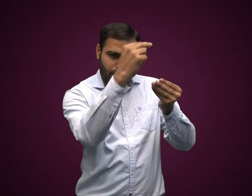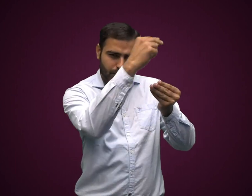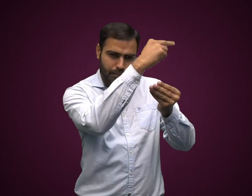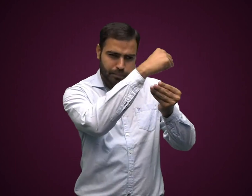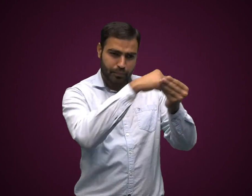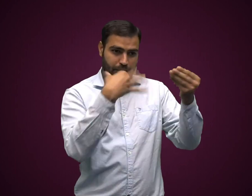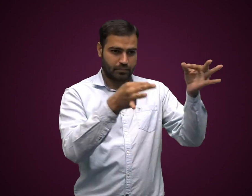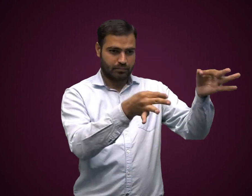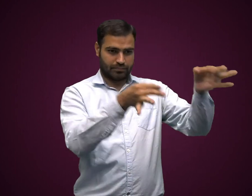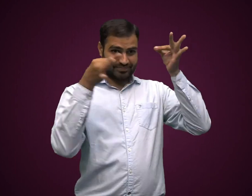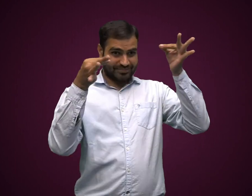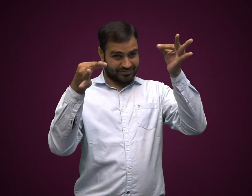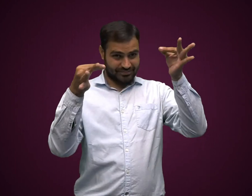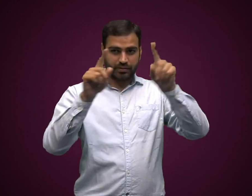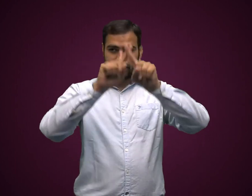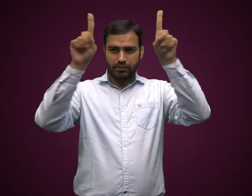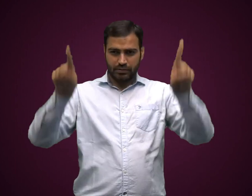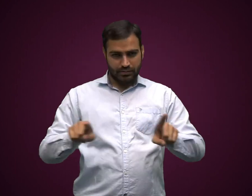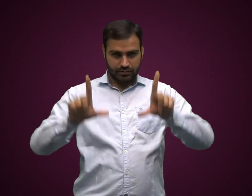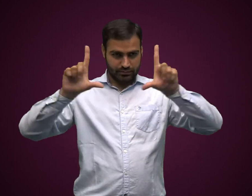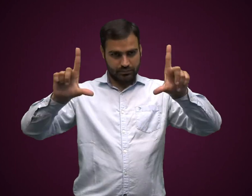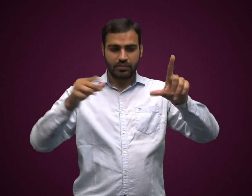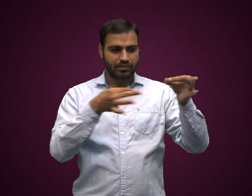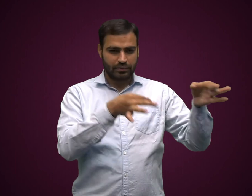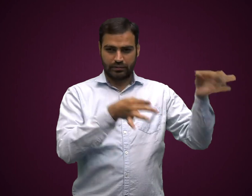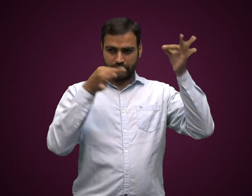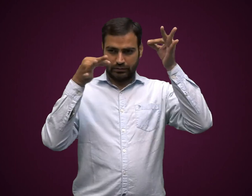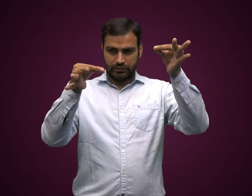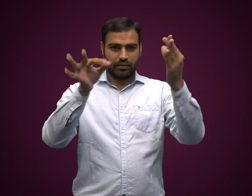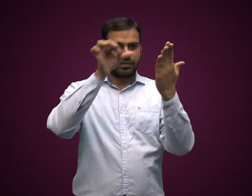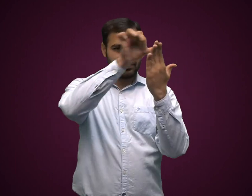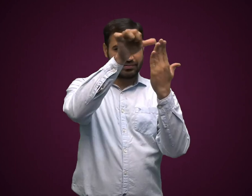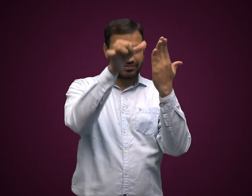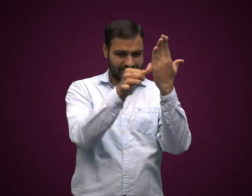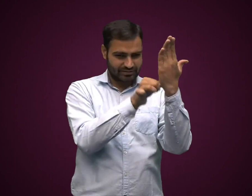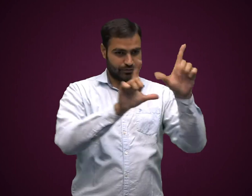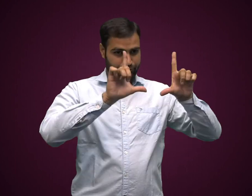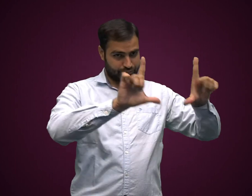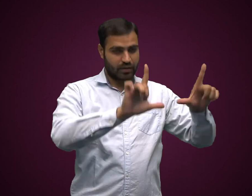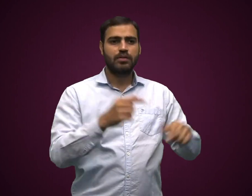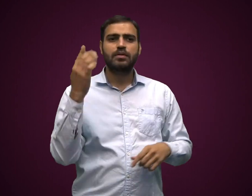Now put the tape on the back of your cut shapes and attach them to your drawing paper.